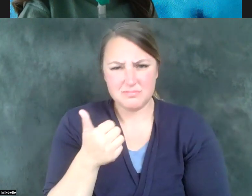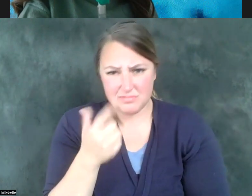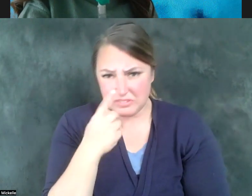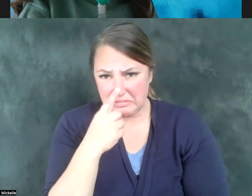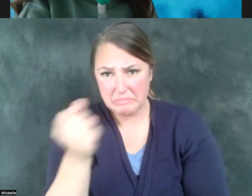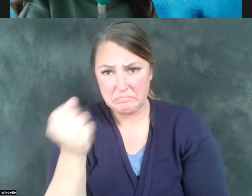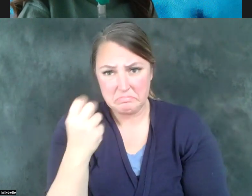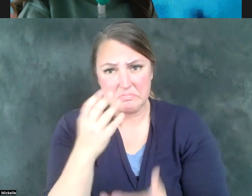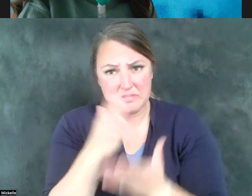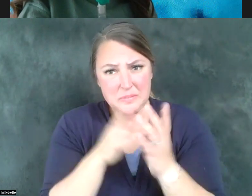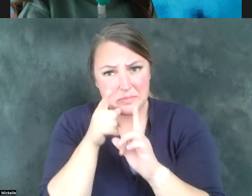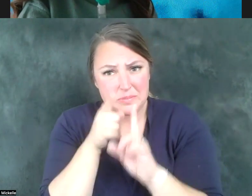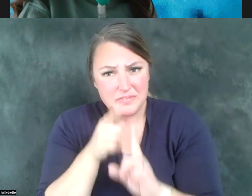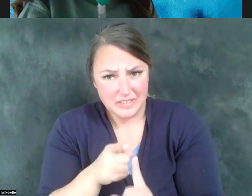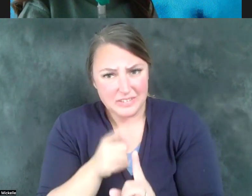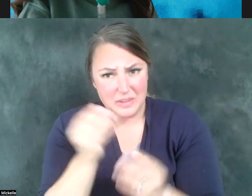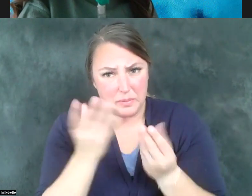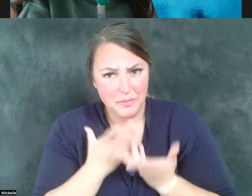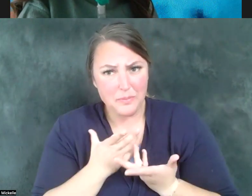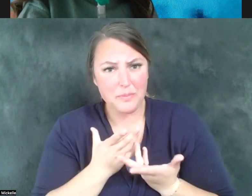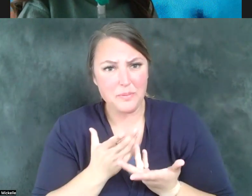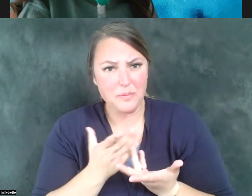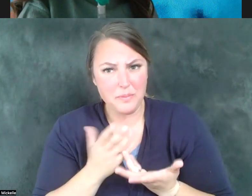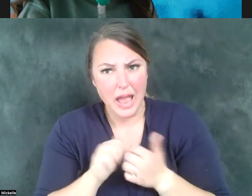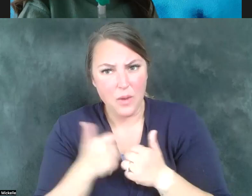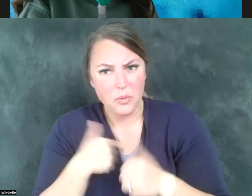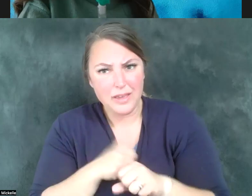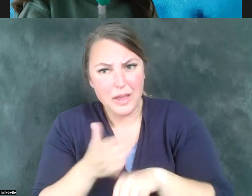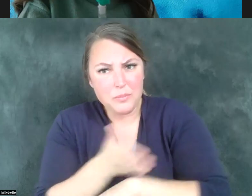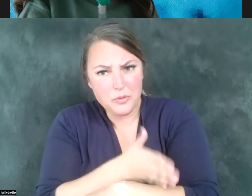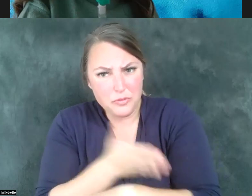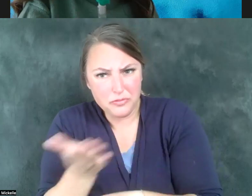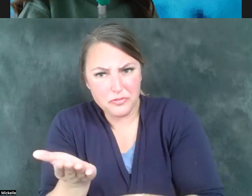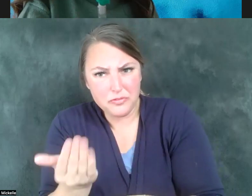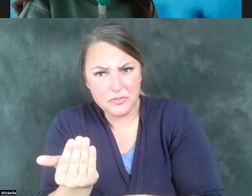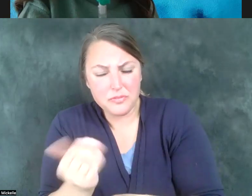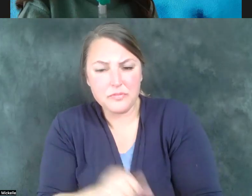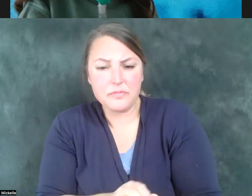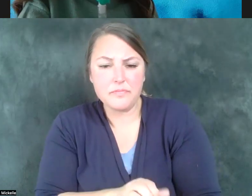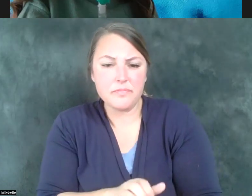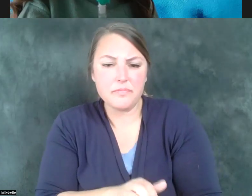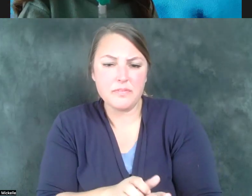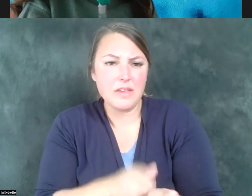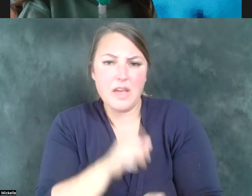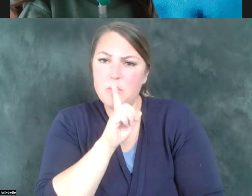of the specifics that we can do to move that forward. Because I think to the extent that we can do that